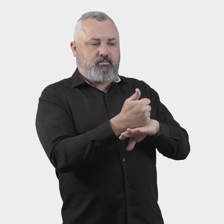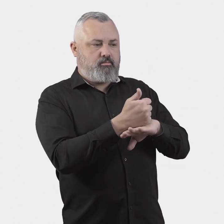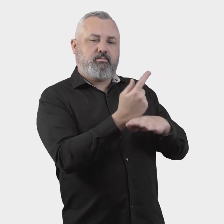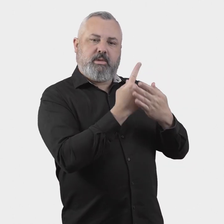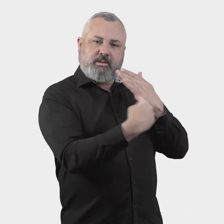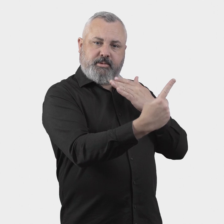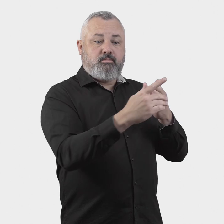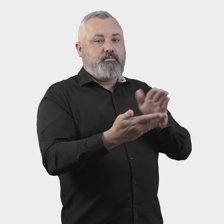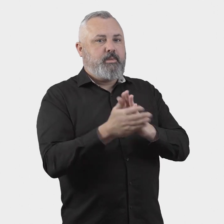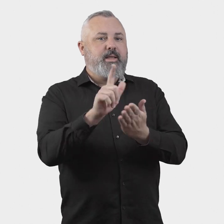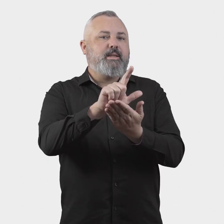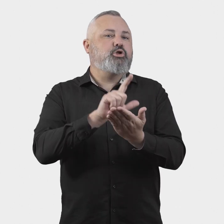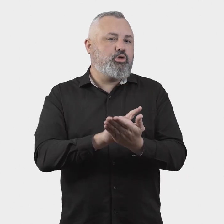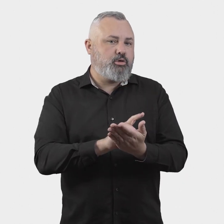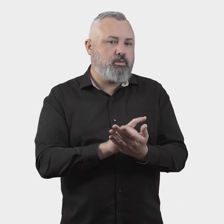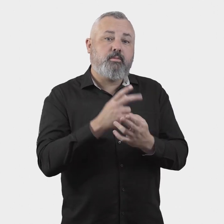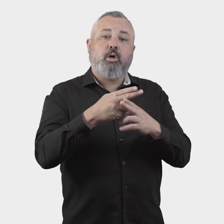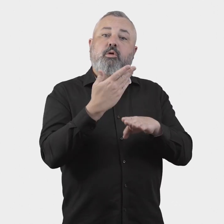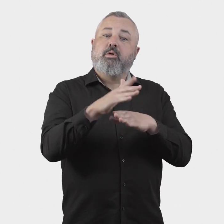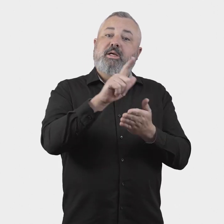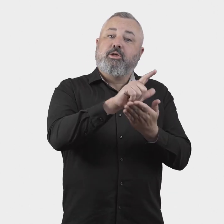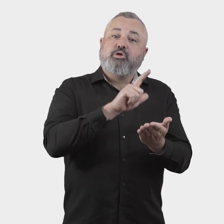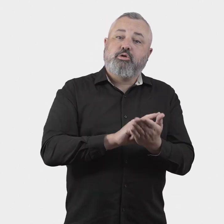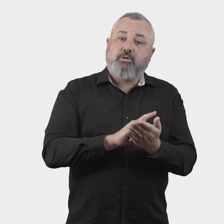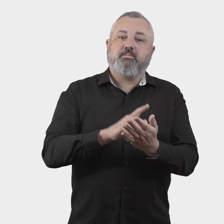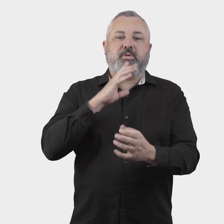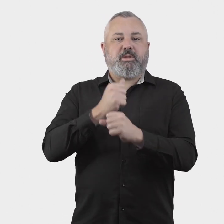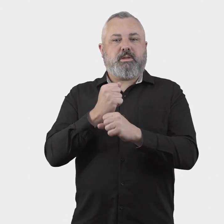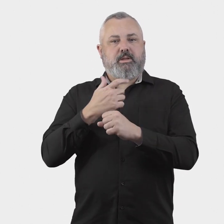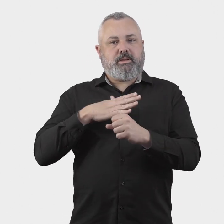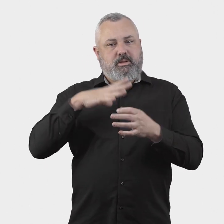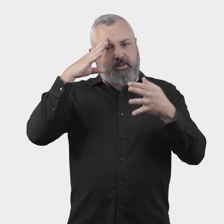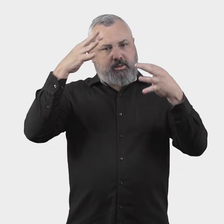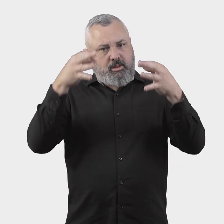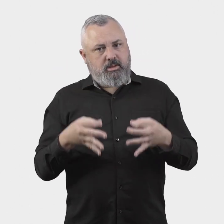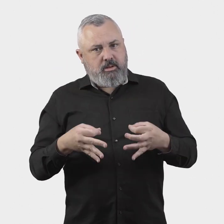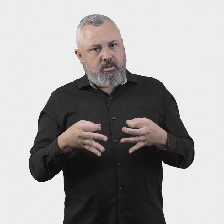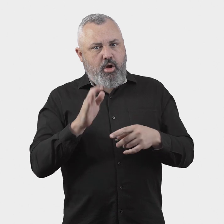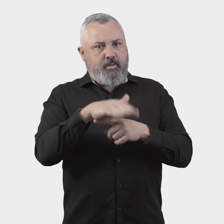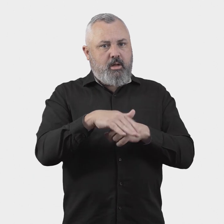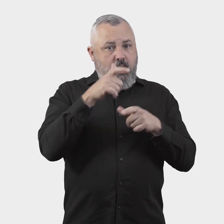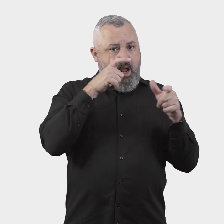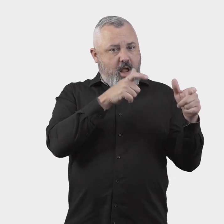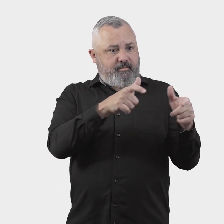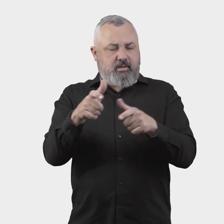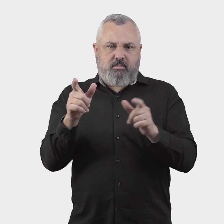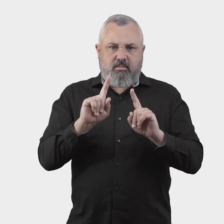legislation, as an independent body. In developing legislation to establish the ombuds scheme, the government will need to set out the